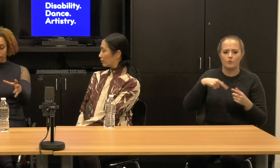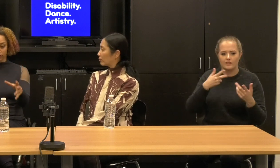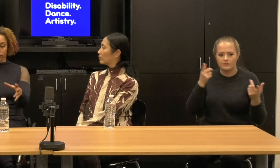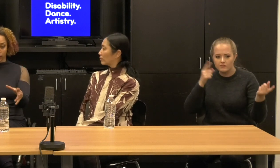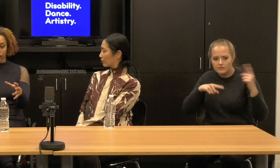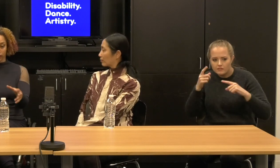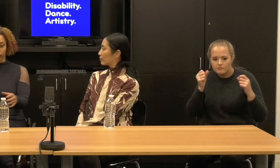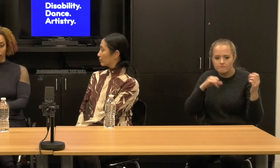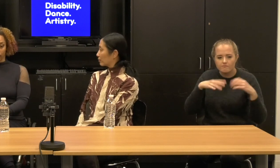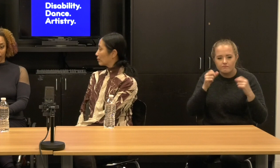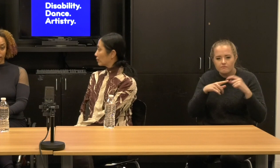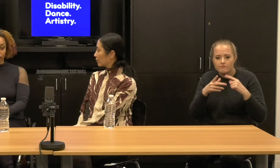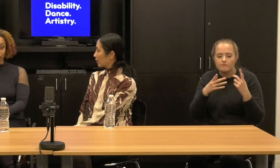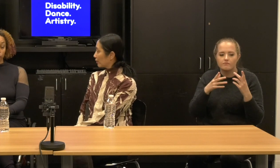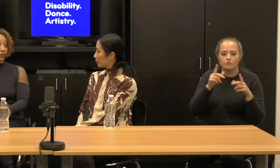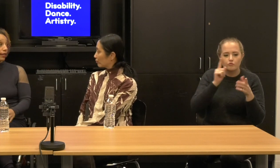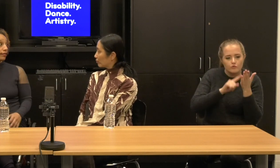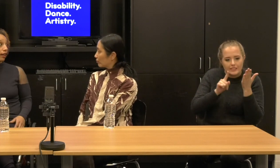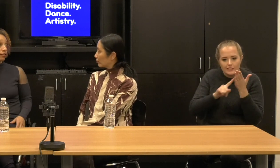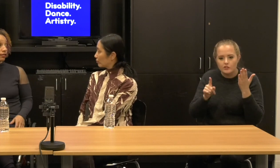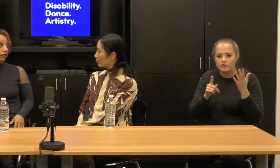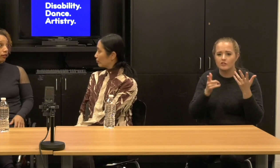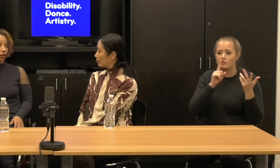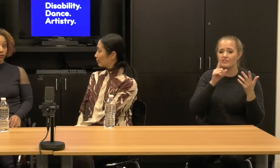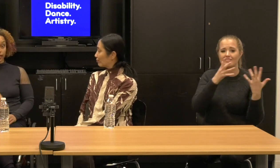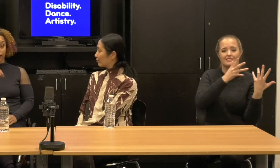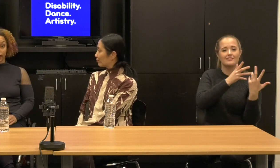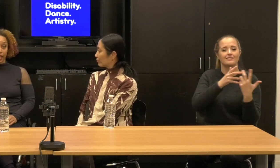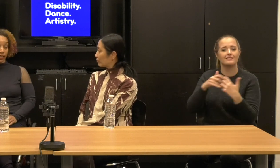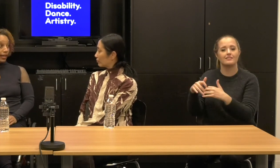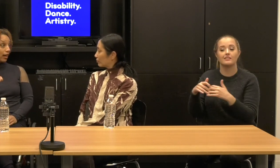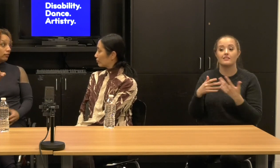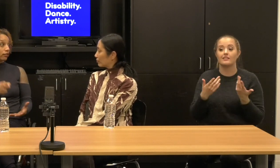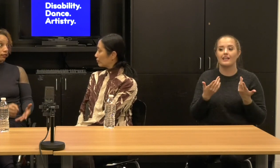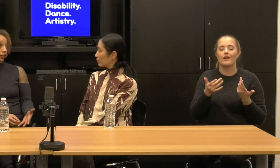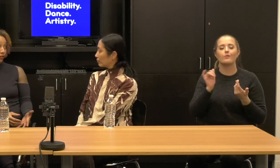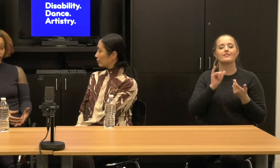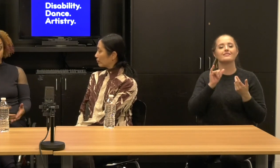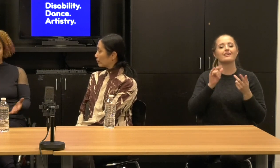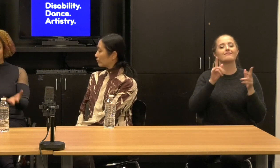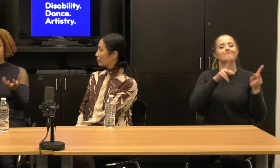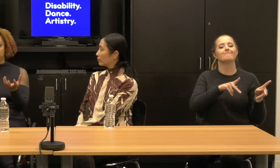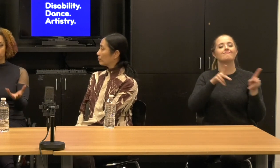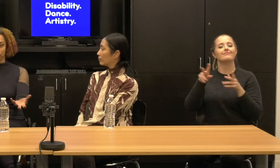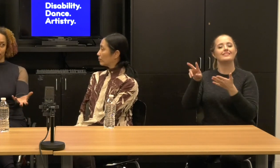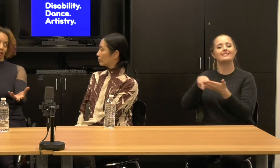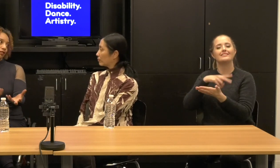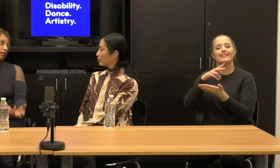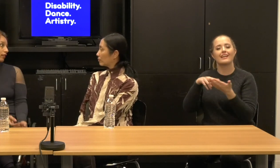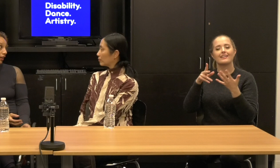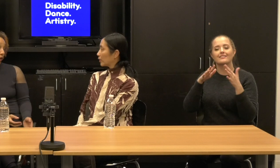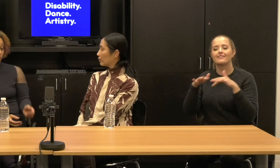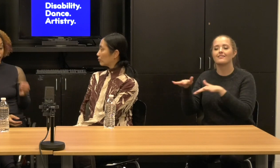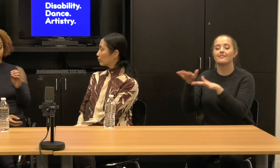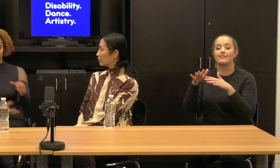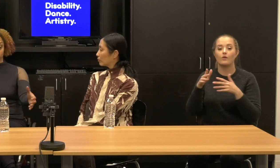everything together and it was like a dance, the choreography getting in and out of Live Arts Brilliant.